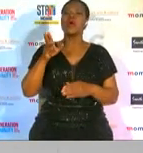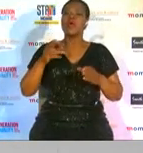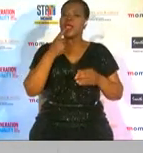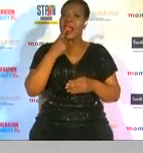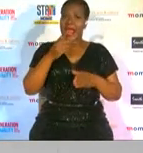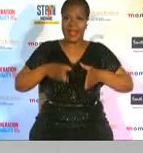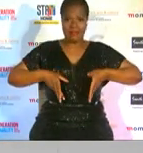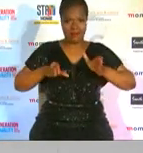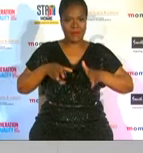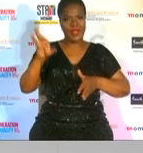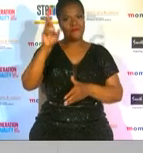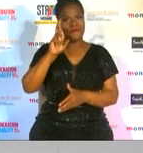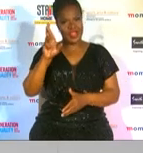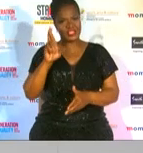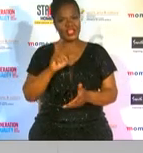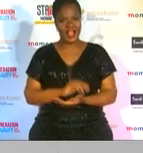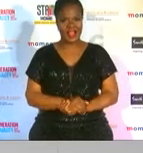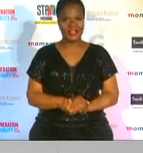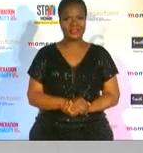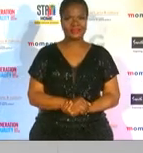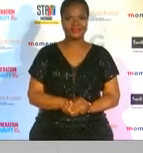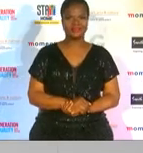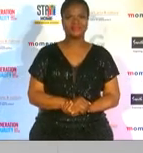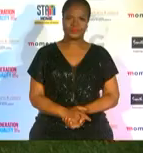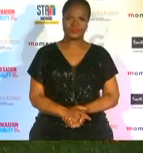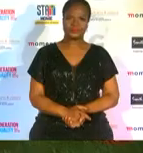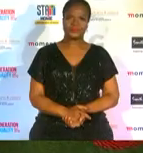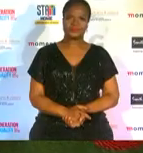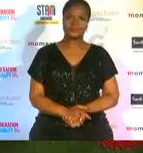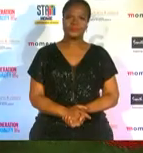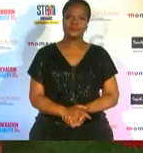makura how do you sum up the night okay what a